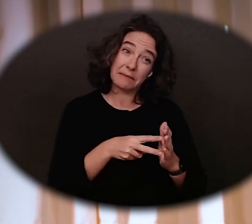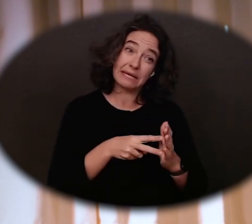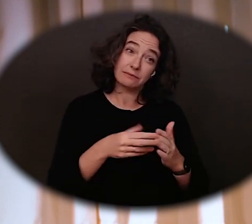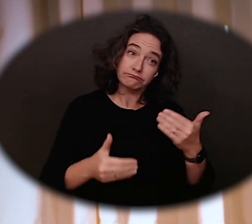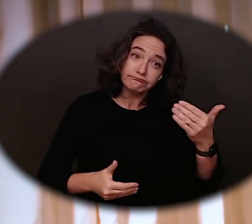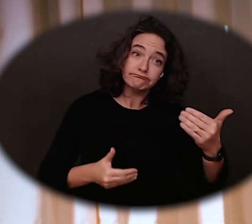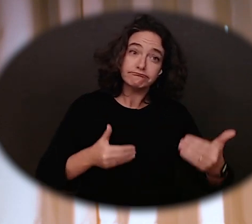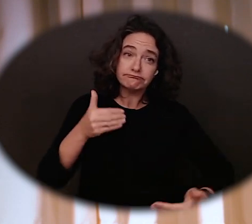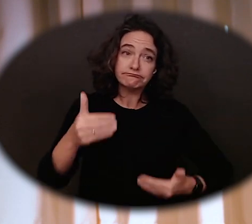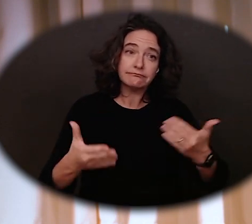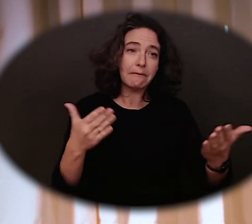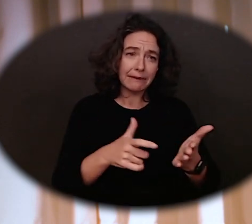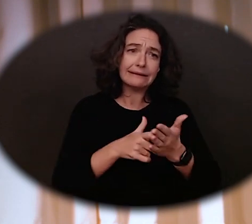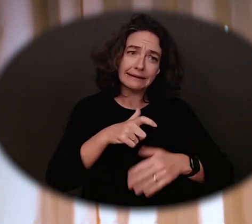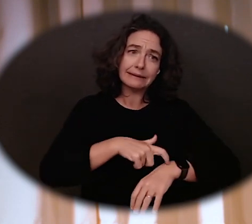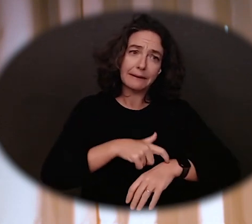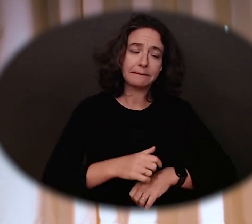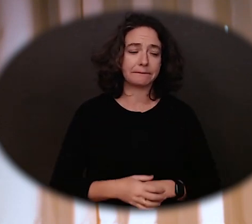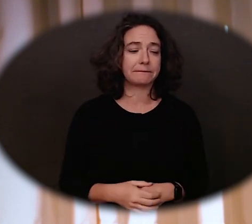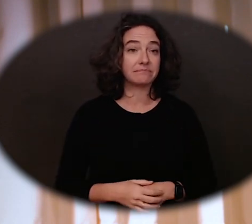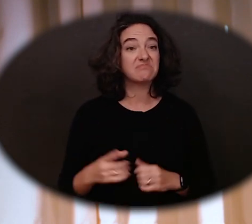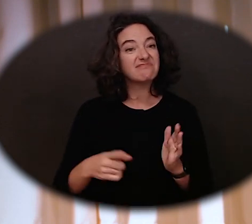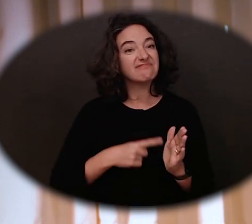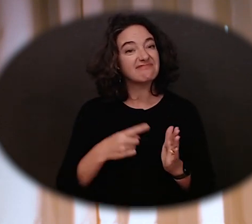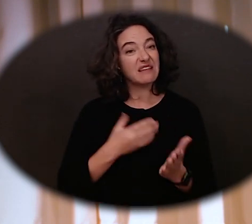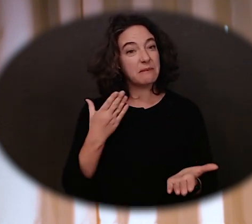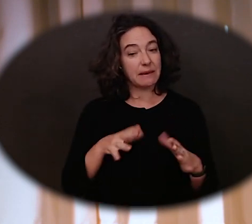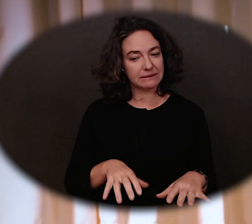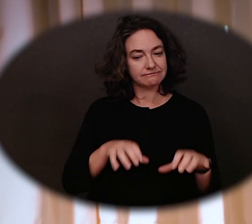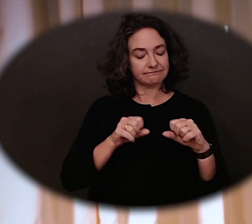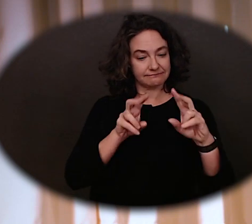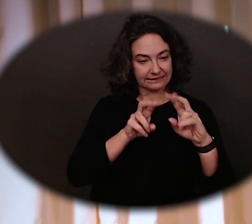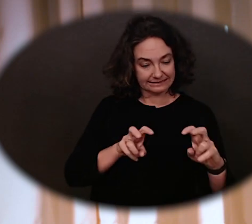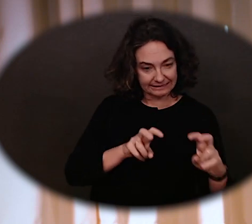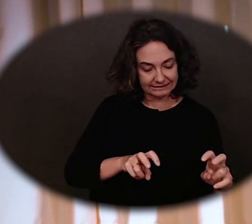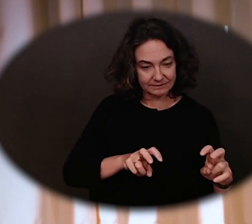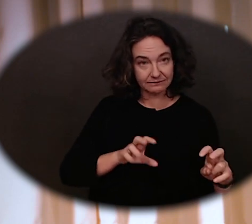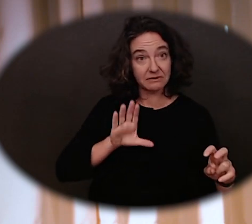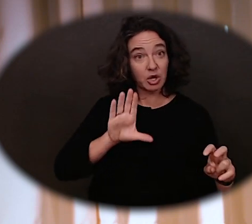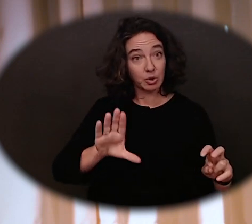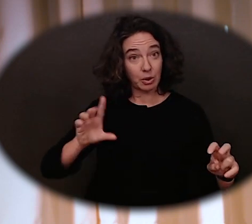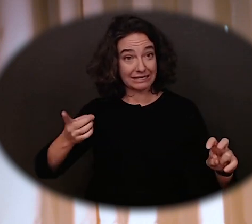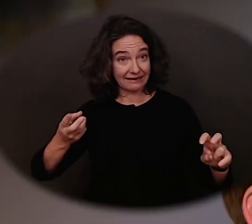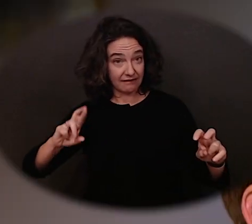You may be asked to participate in certain assessments that help your DVR partner put their skills to work for you.